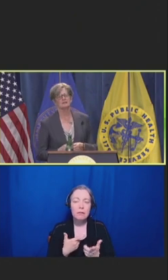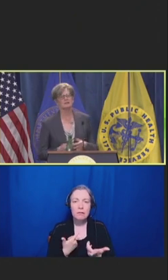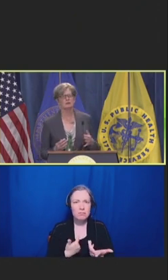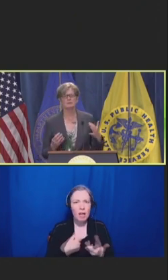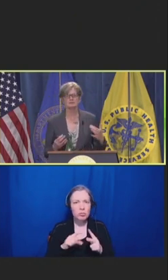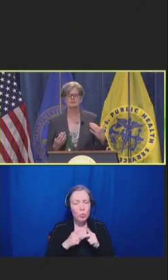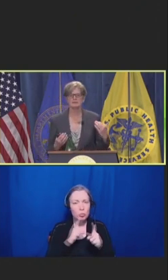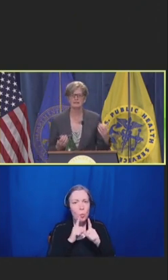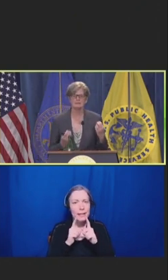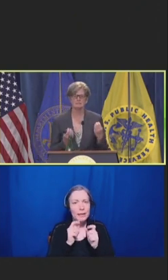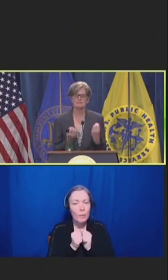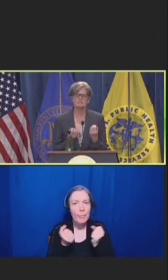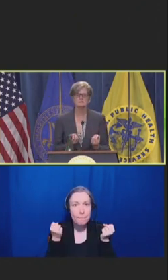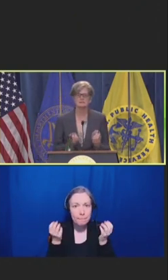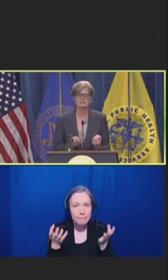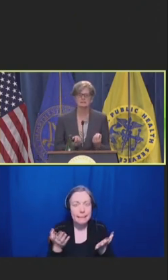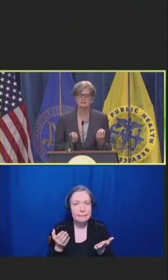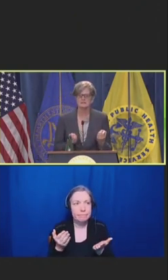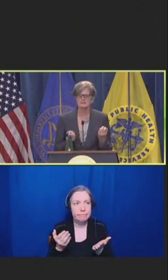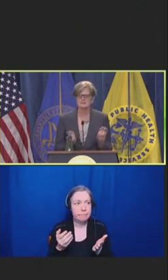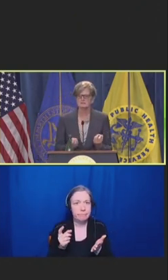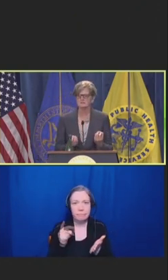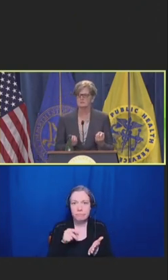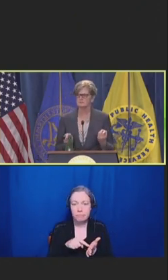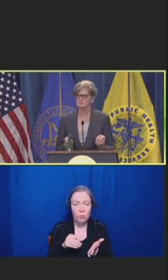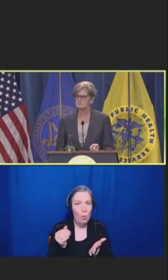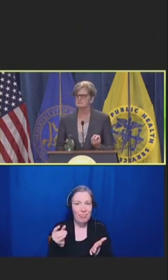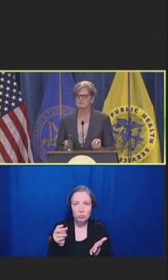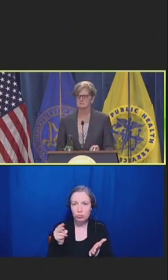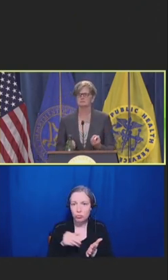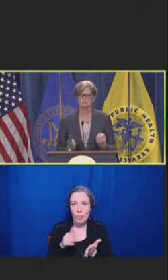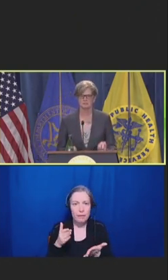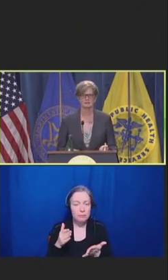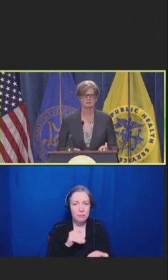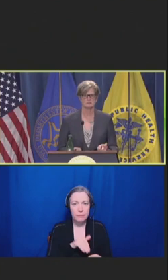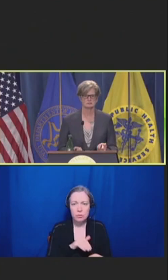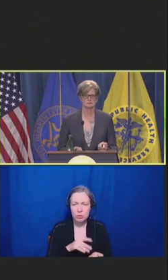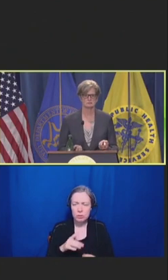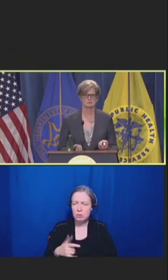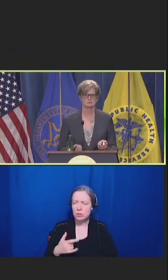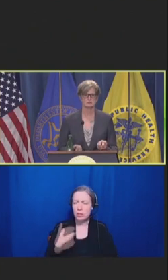you know, it feels like this is a fundamental challenge.